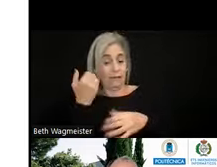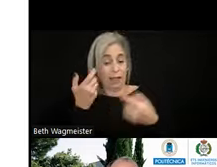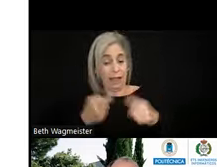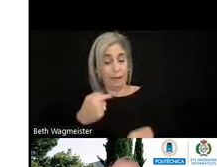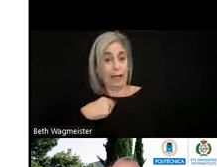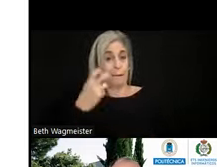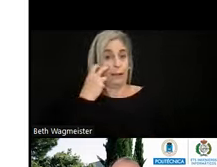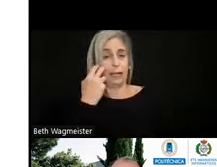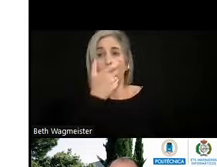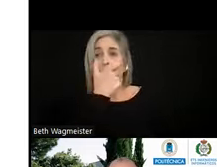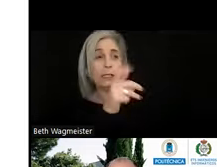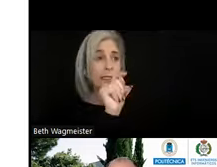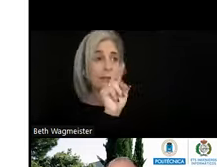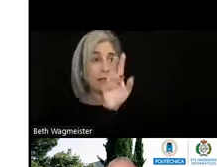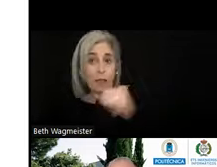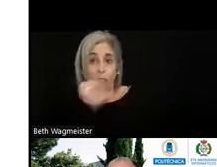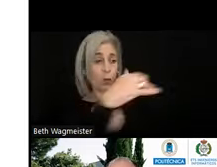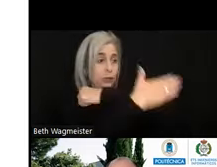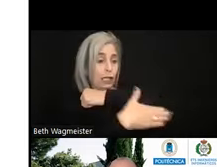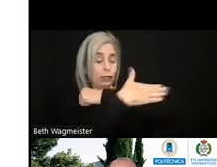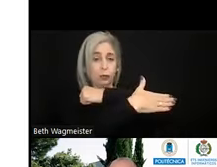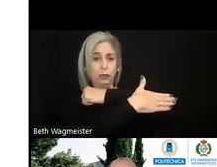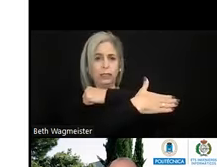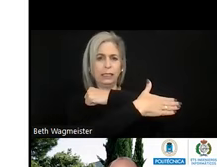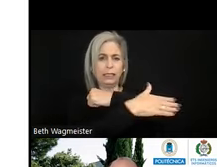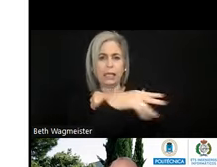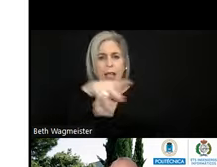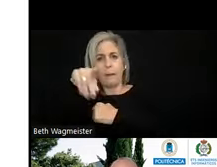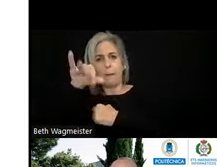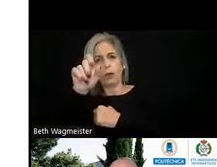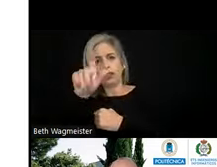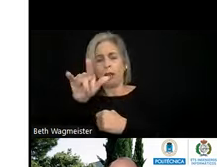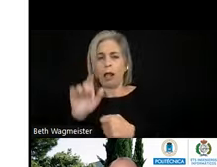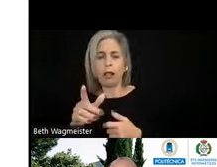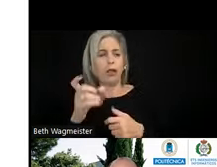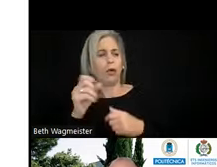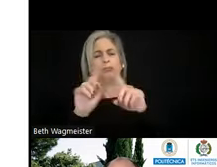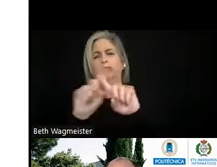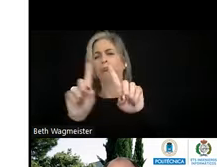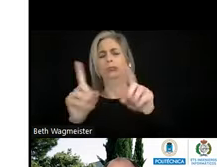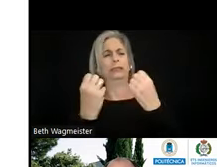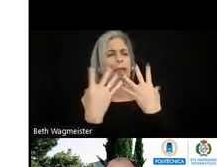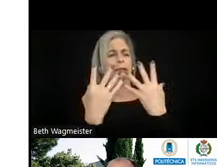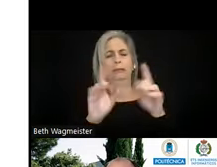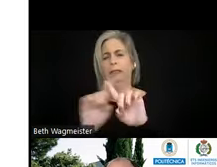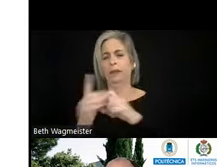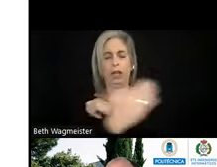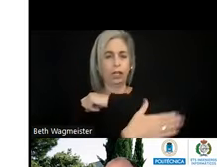television in other countries like Portugal and many other countries probably, and I'm listening